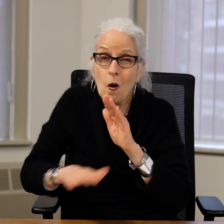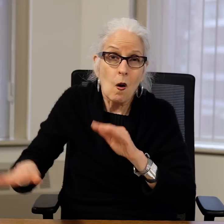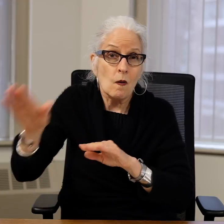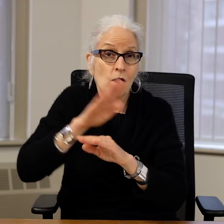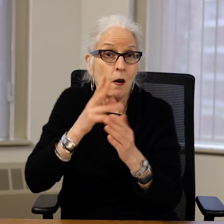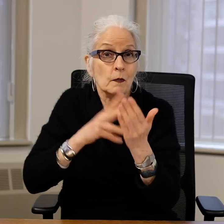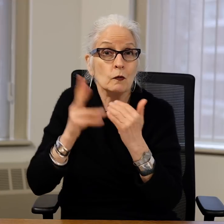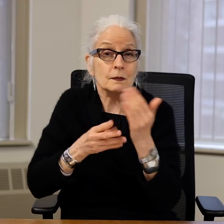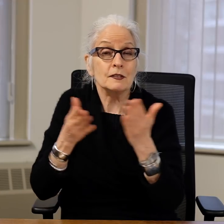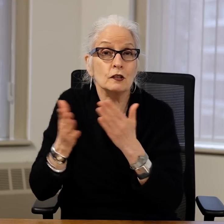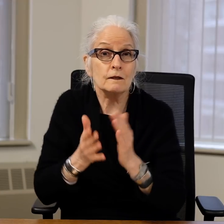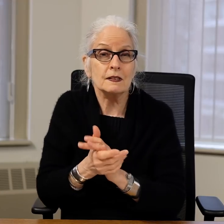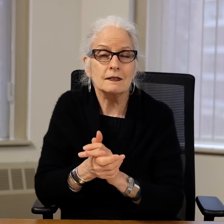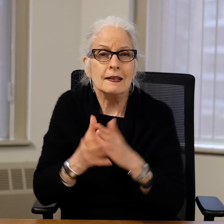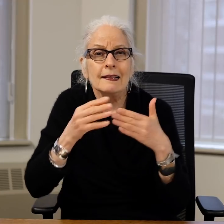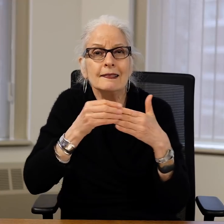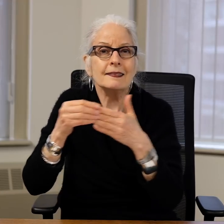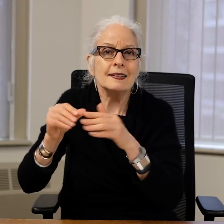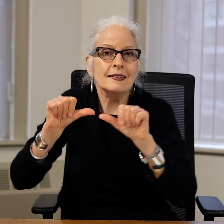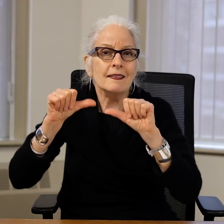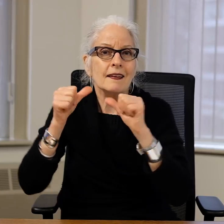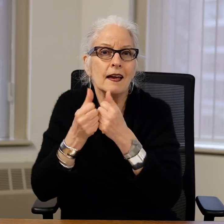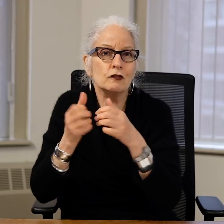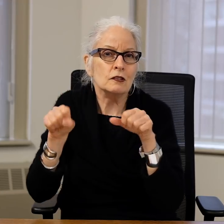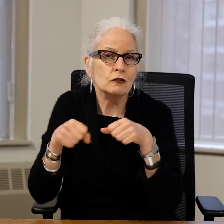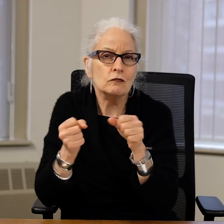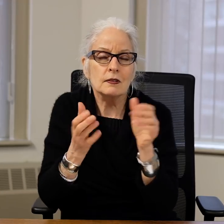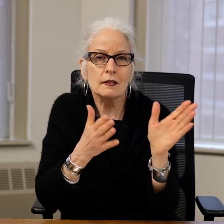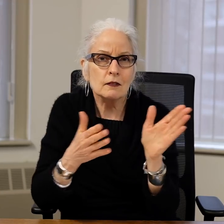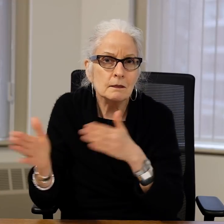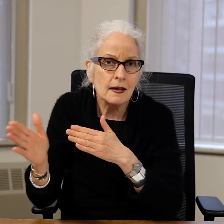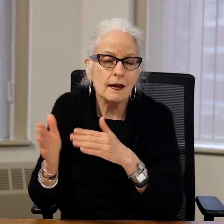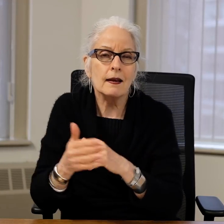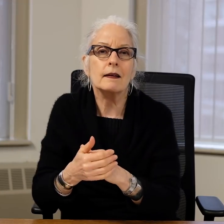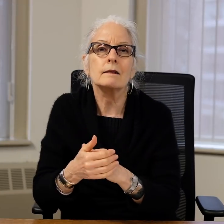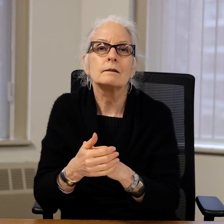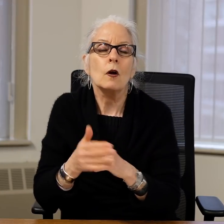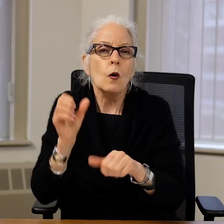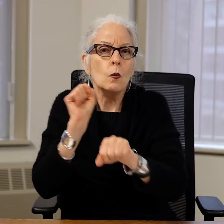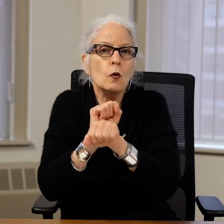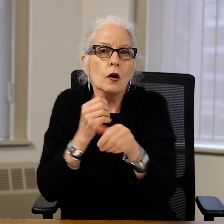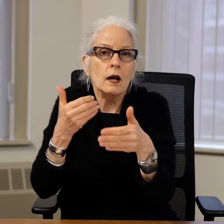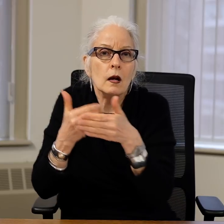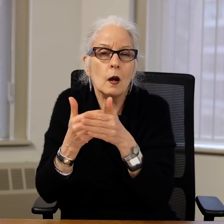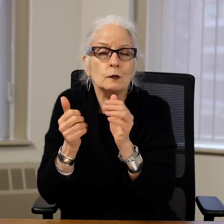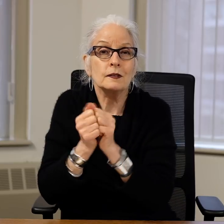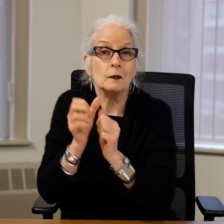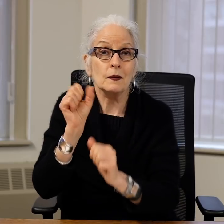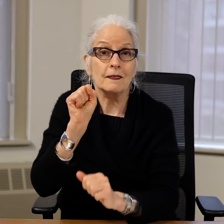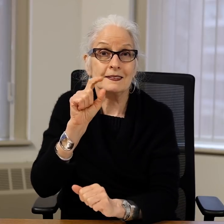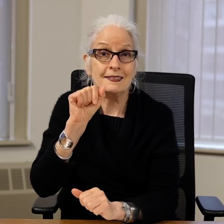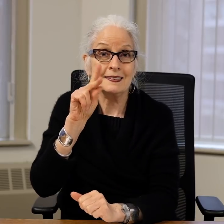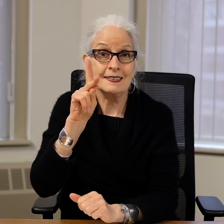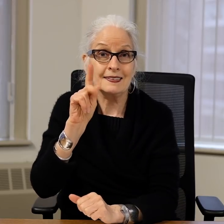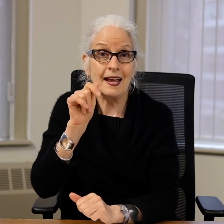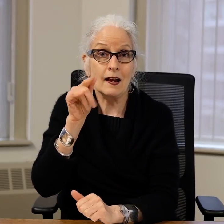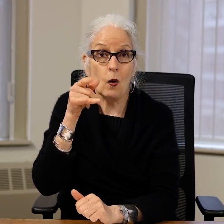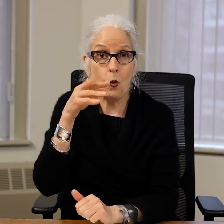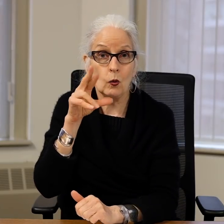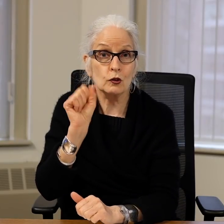and operating all of the programs and services, leading the agency in its strategic plan,